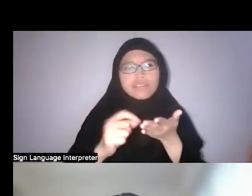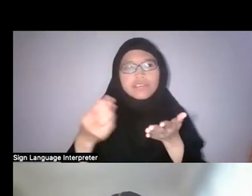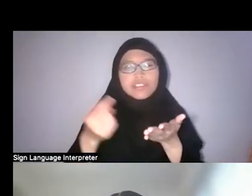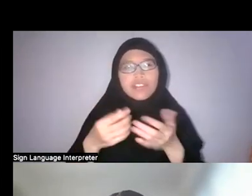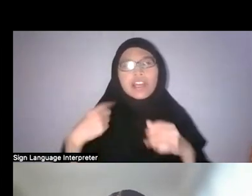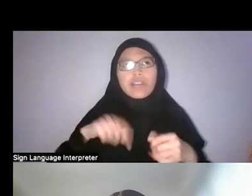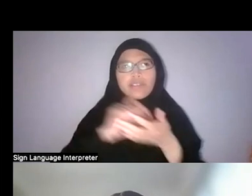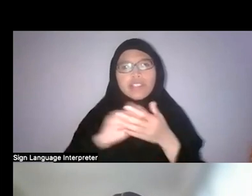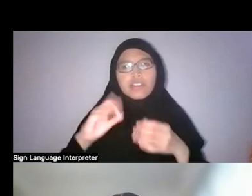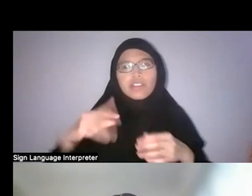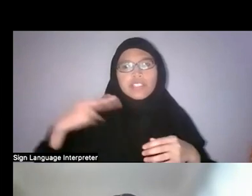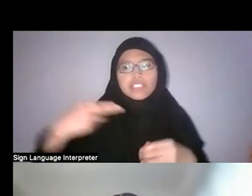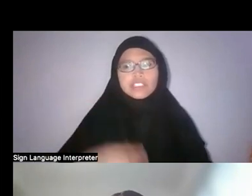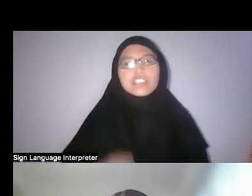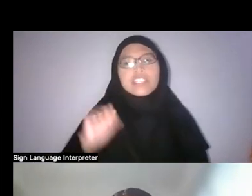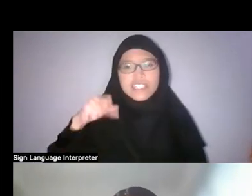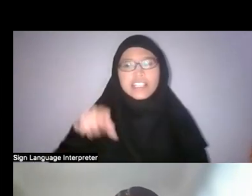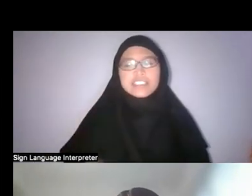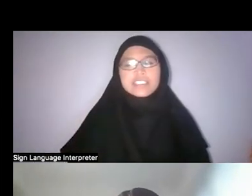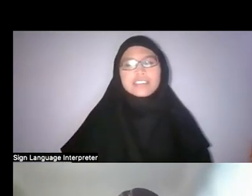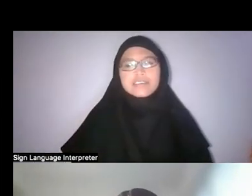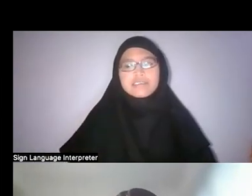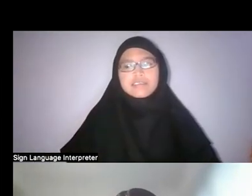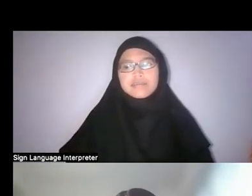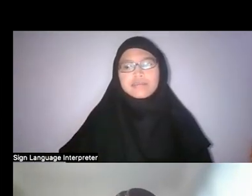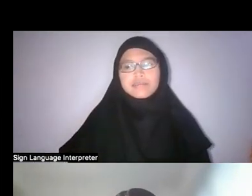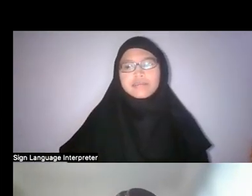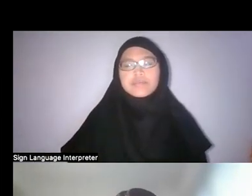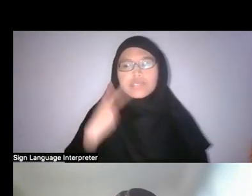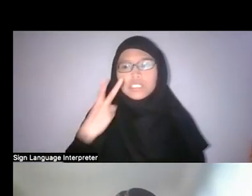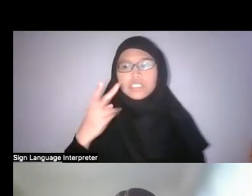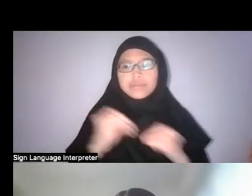And we are seeing more public interest I suppose